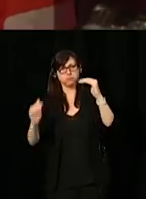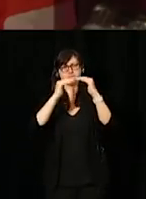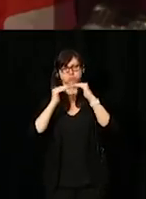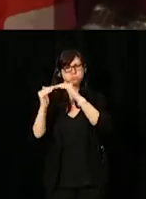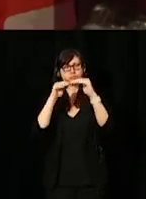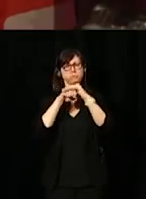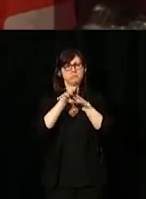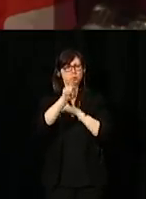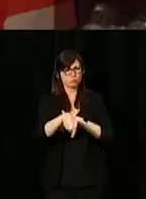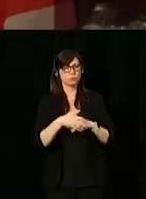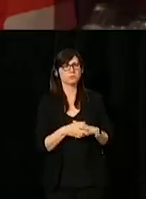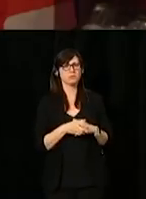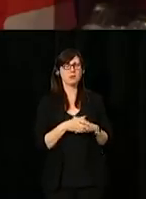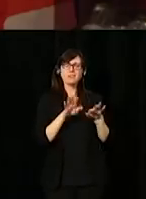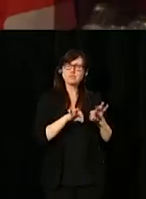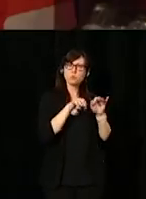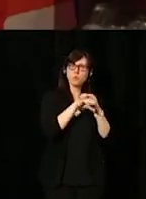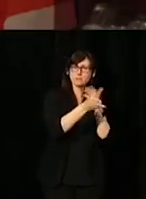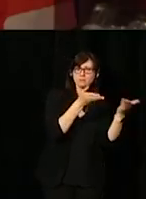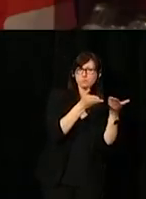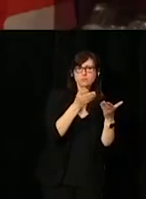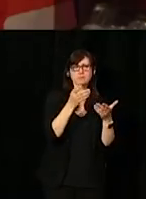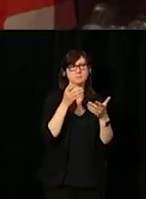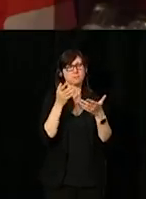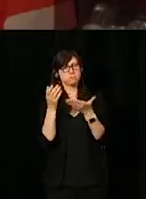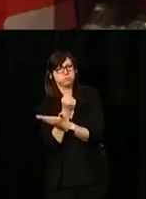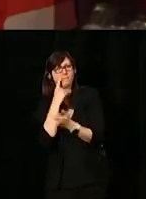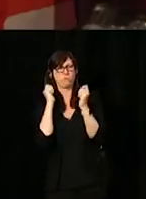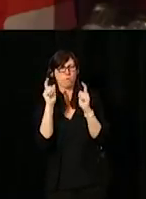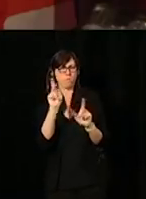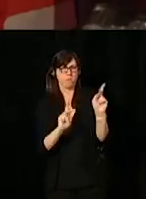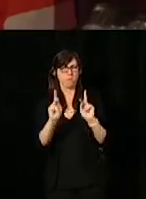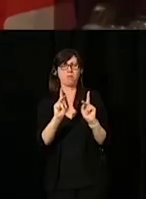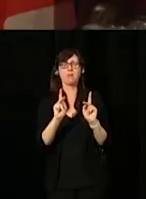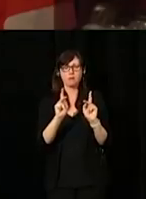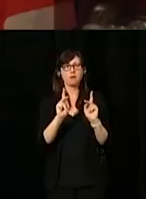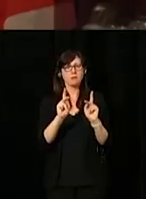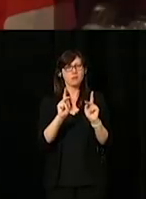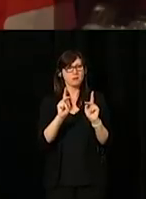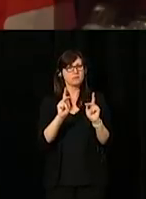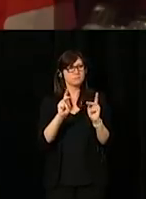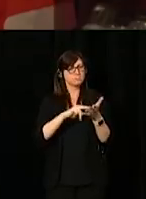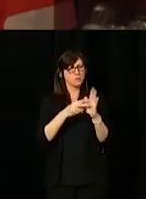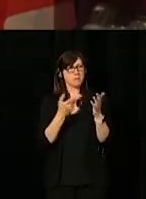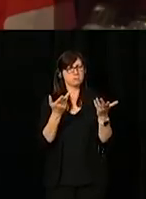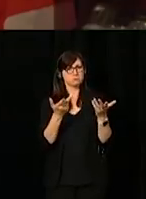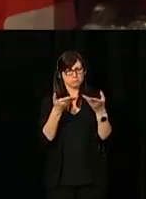...More opportunities and access services for all Canadians and to opening the door to even greater contributions in the future.